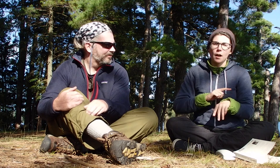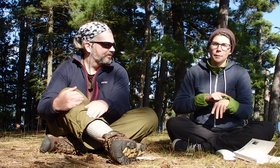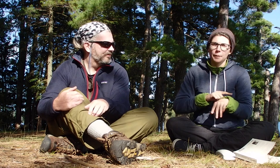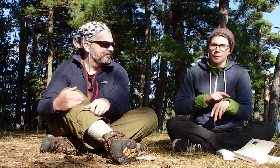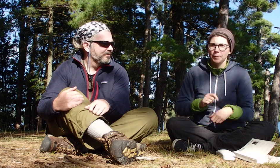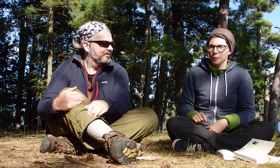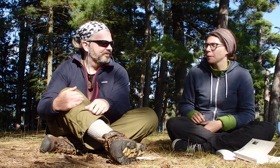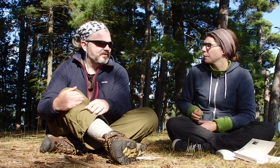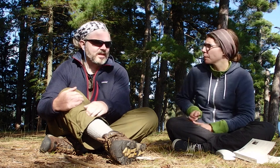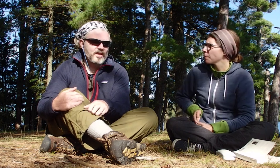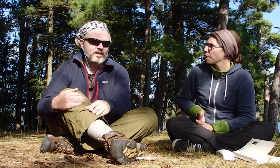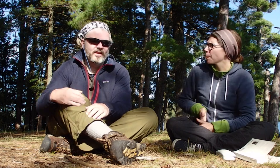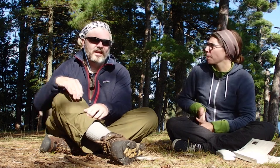time.